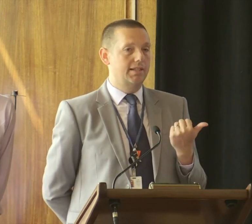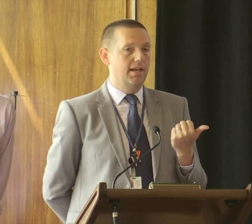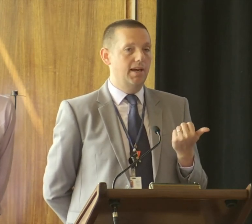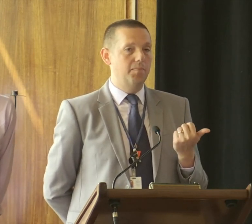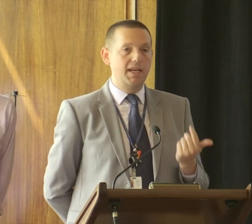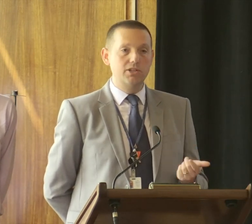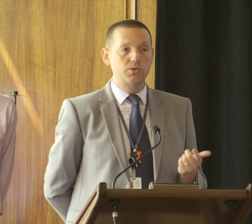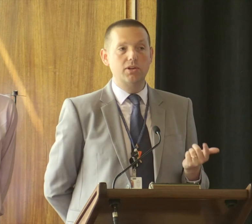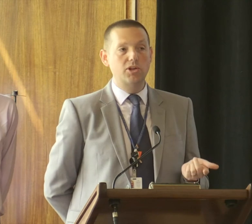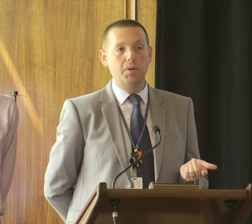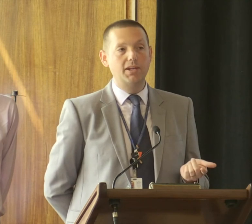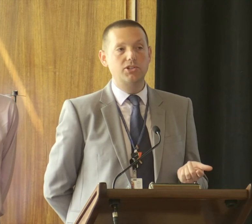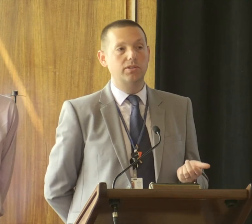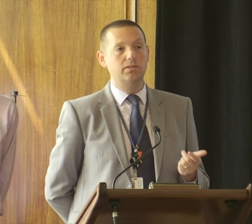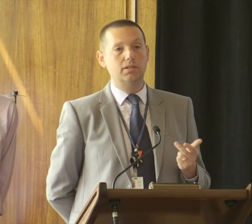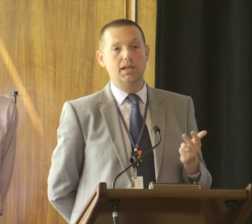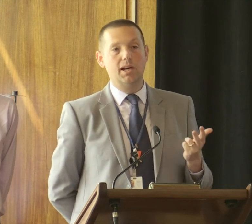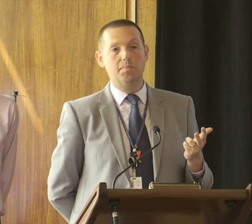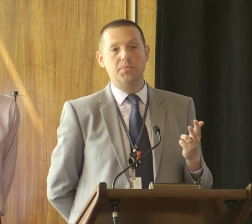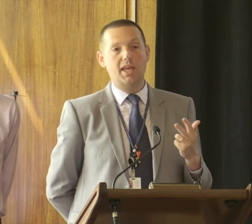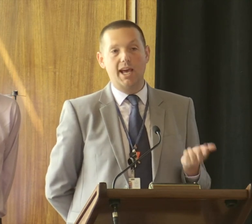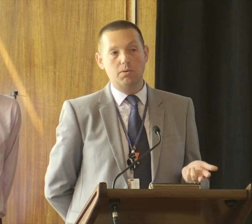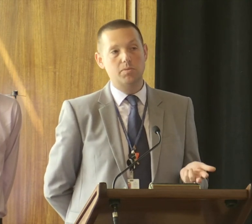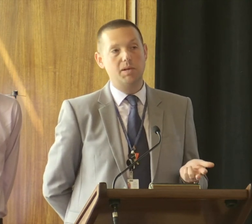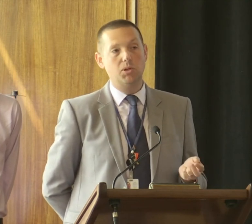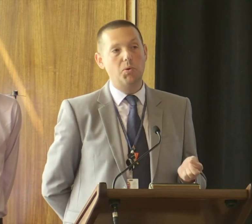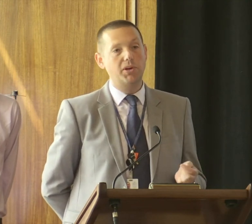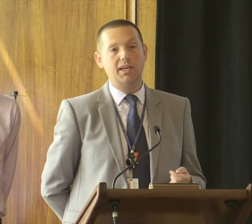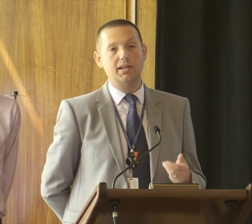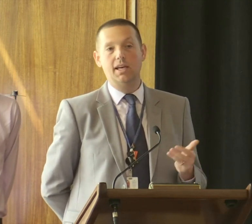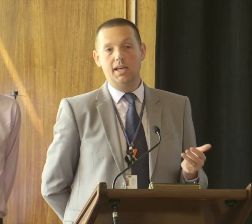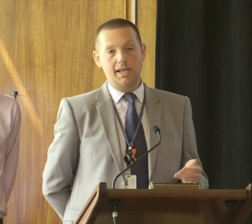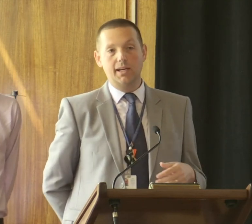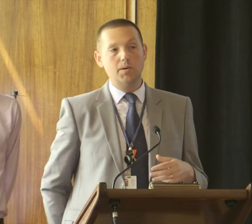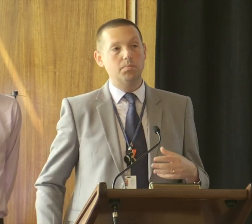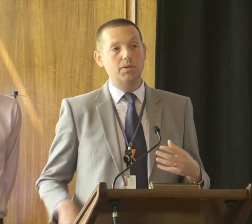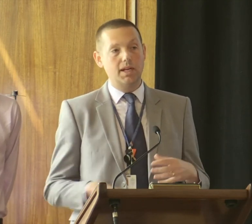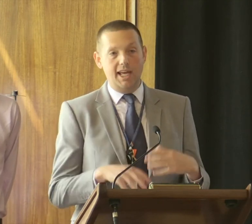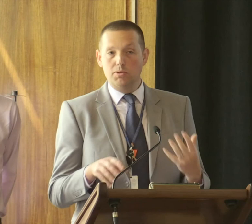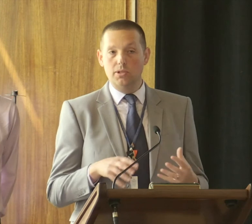industry, occupation, hours that people are working, income enables you to